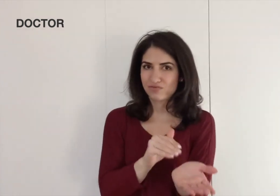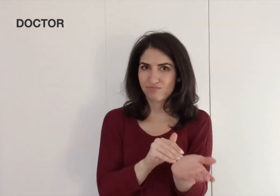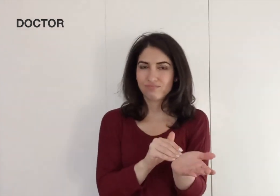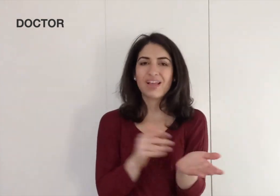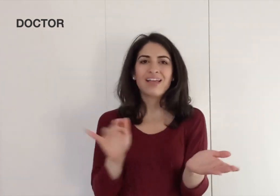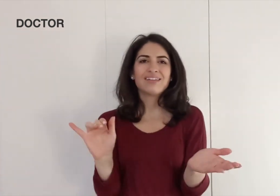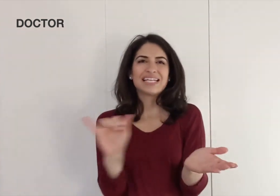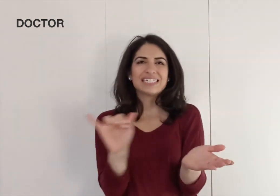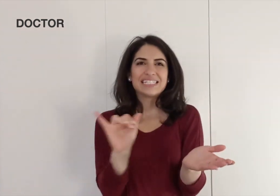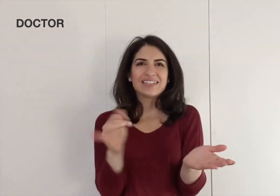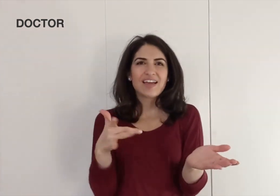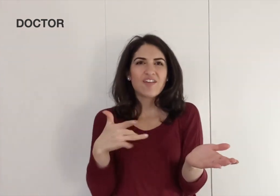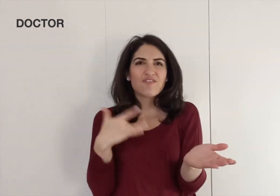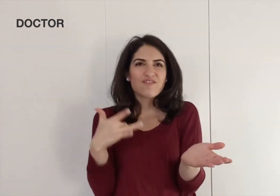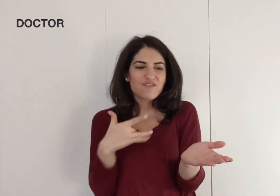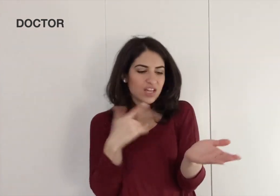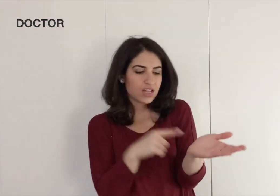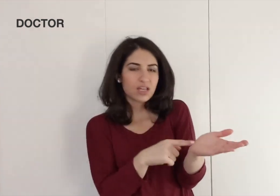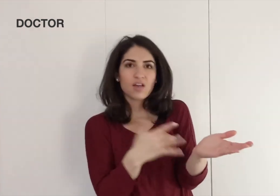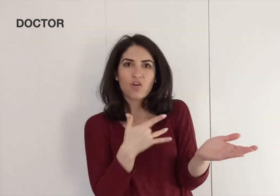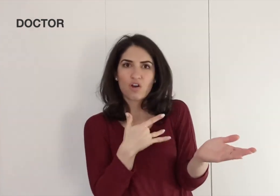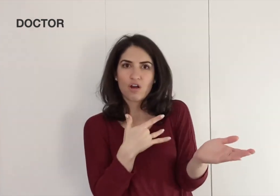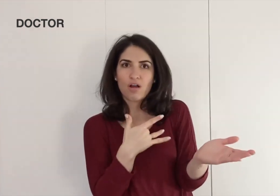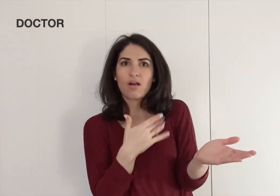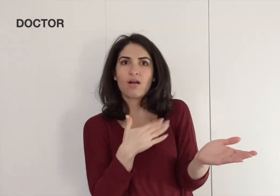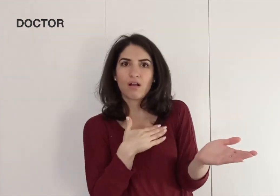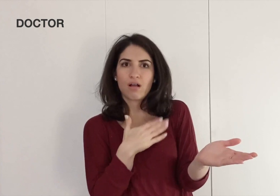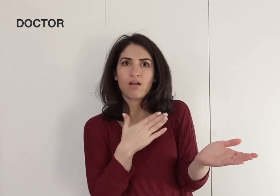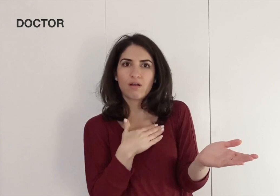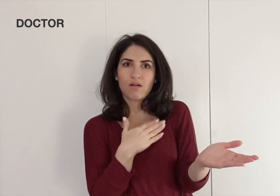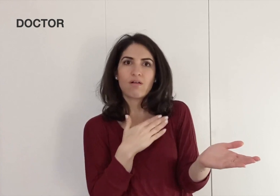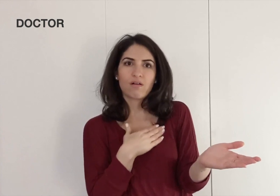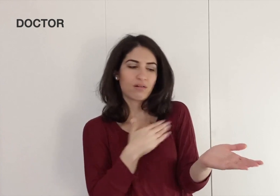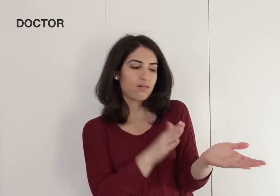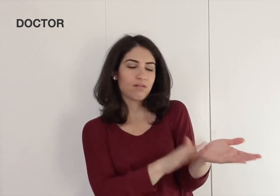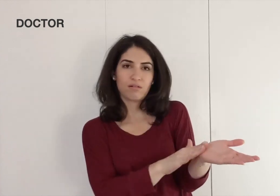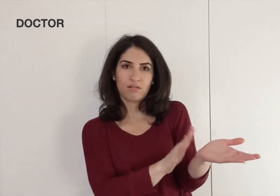DOCTOR It's like you're feeling the heart beating